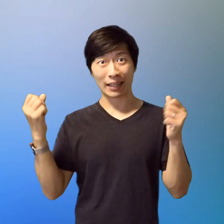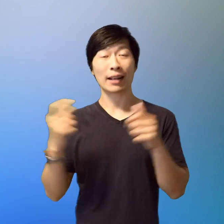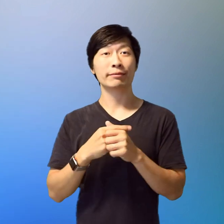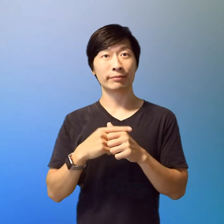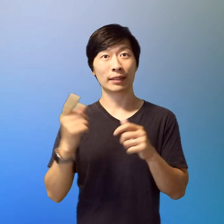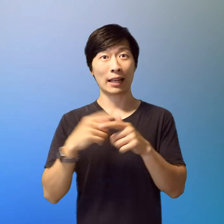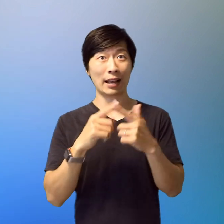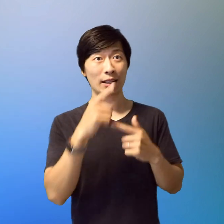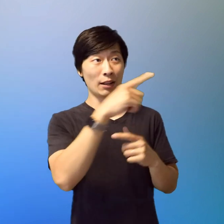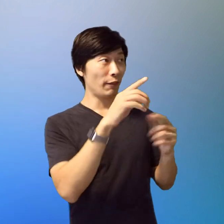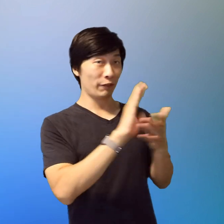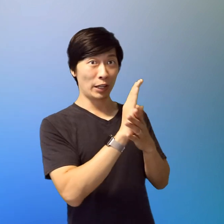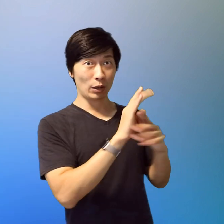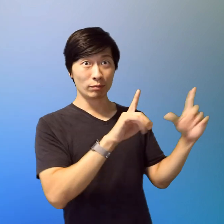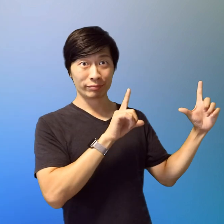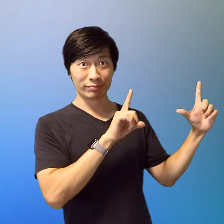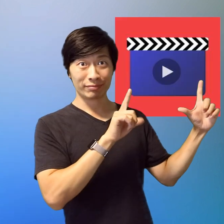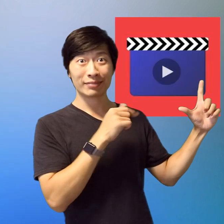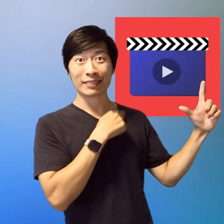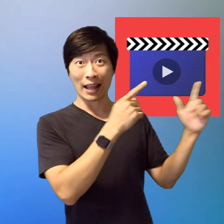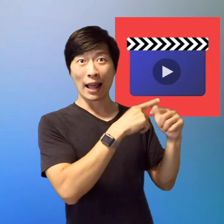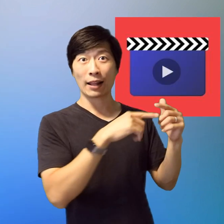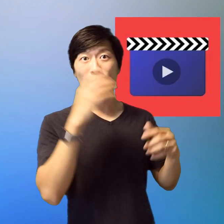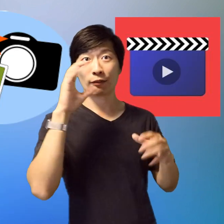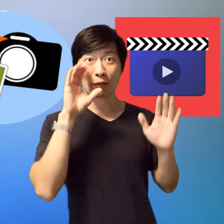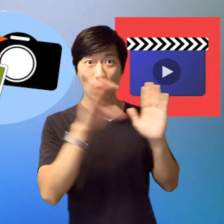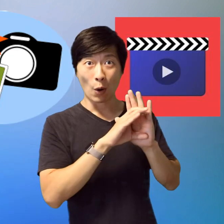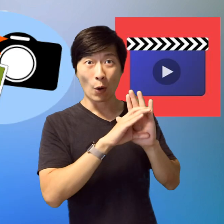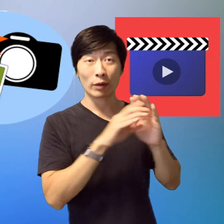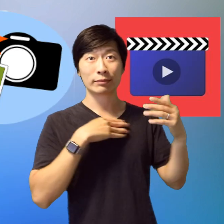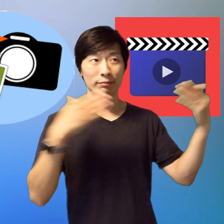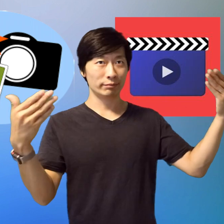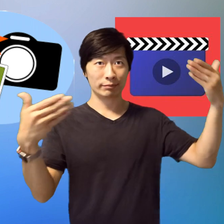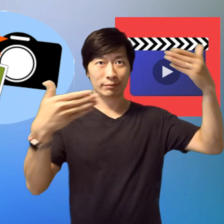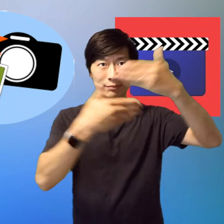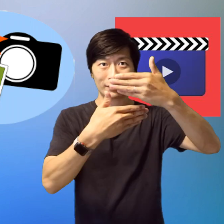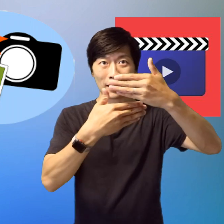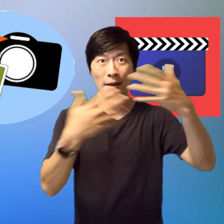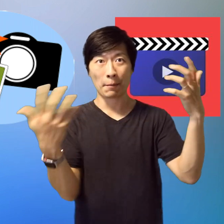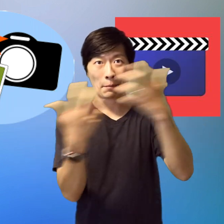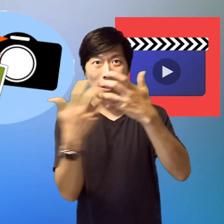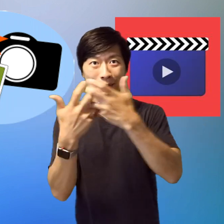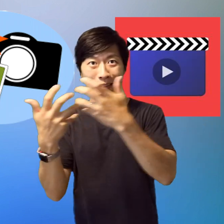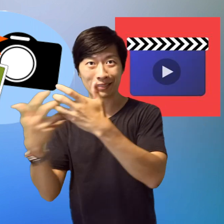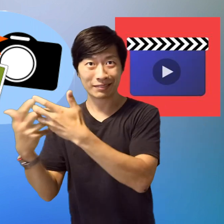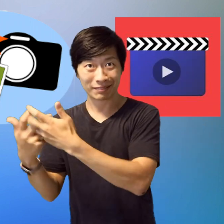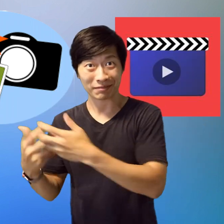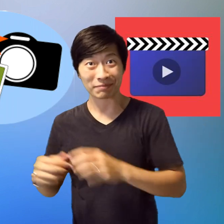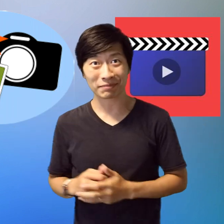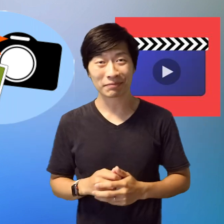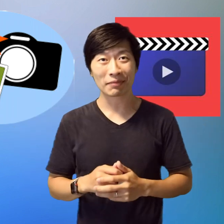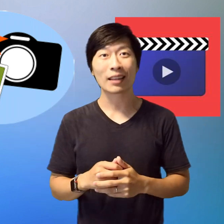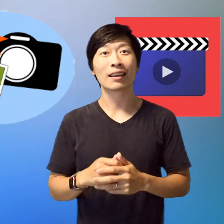reason is... I have to video record myself then add video clips, photos, set the